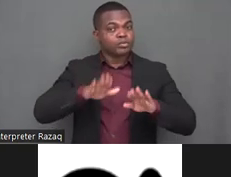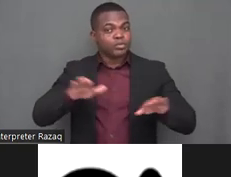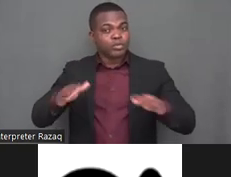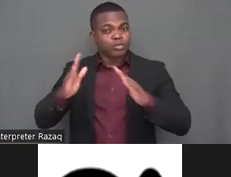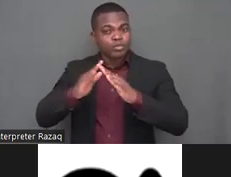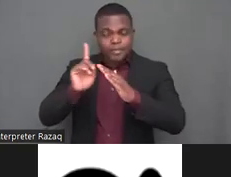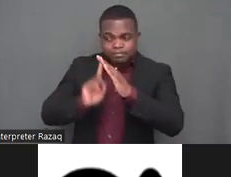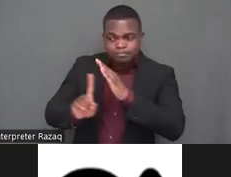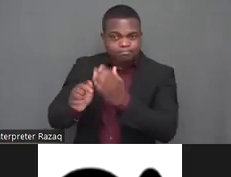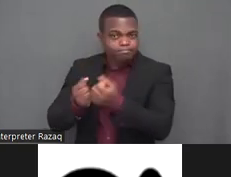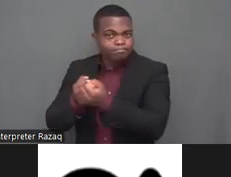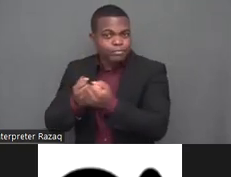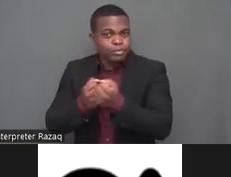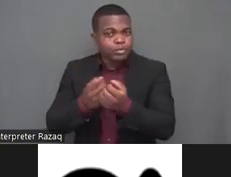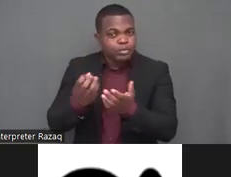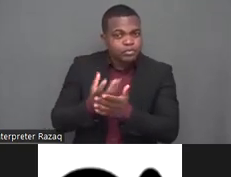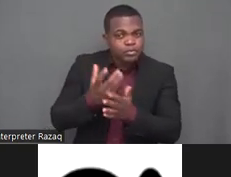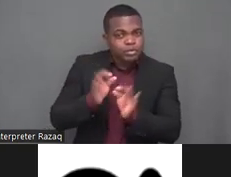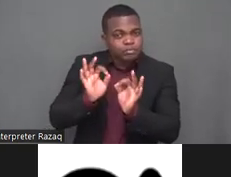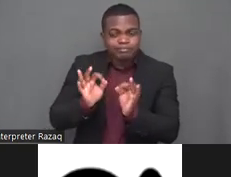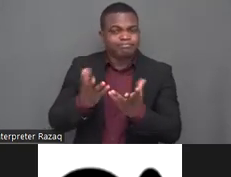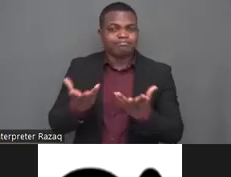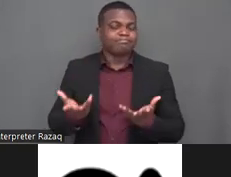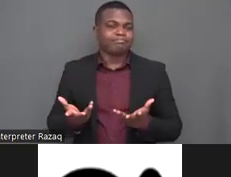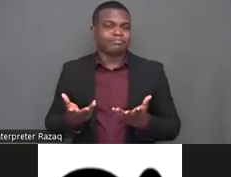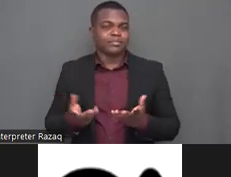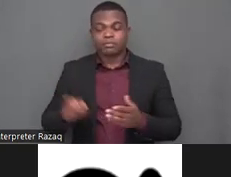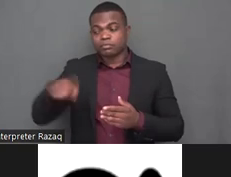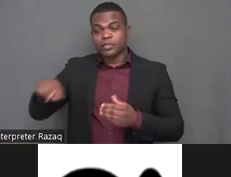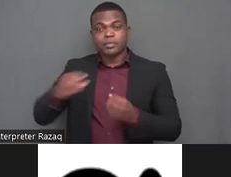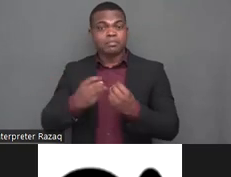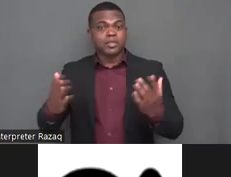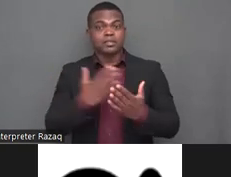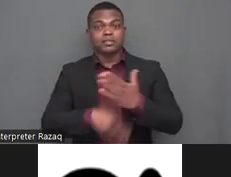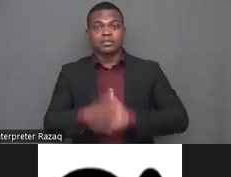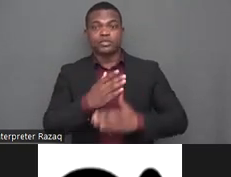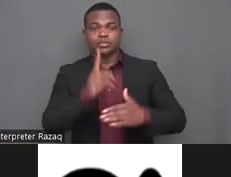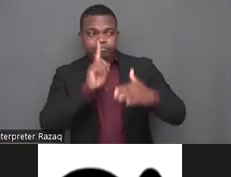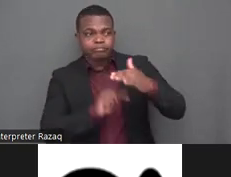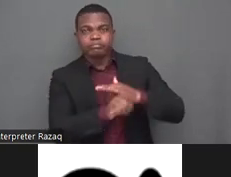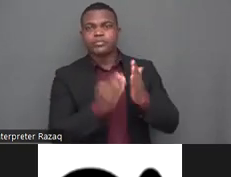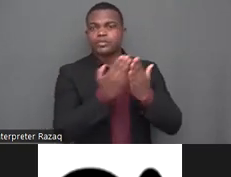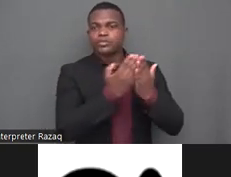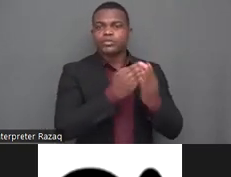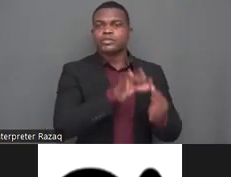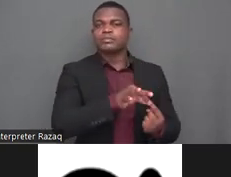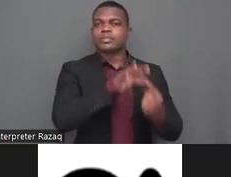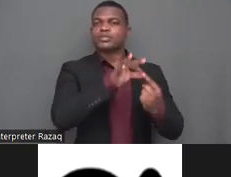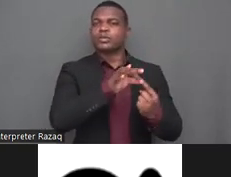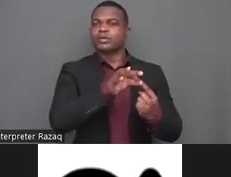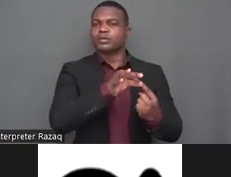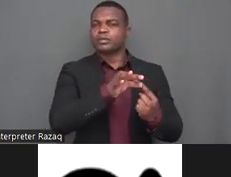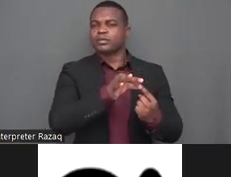inform you that we cannot deny when women and girls with disability lack of knowledge on their